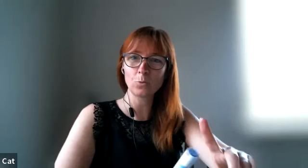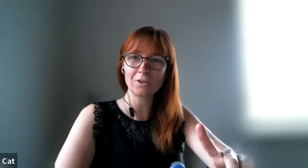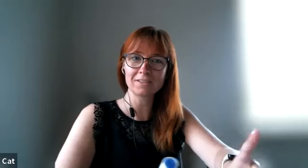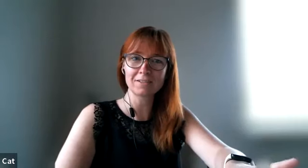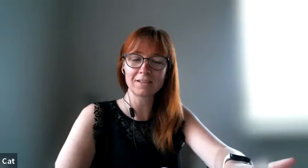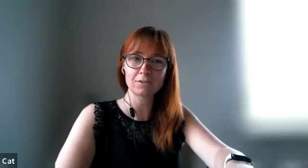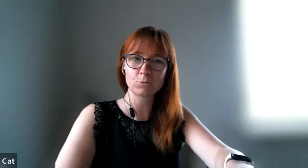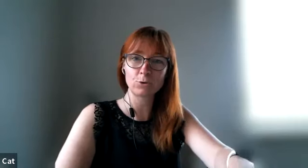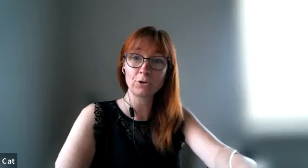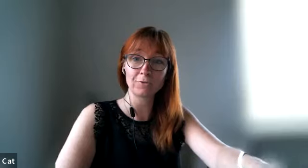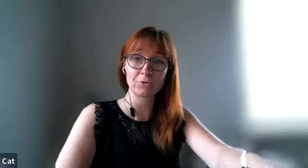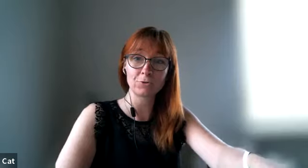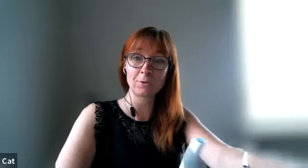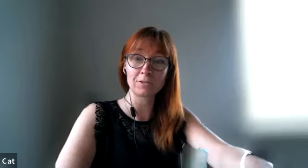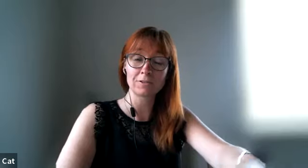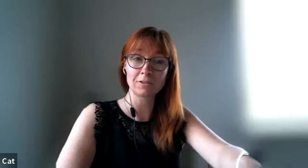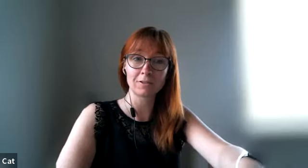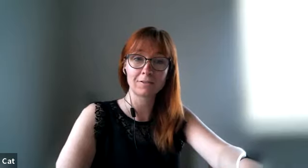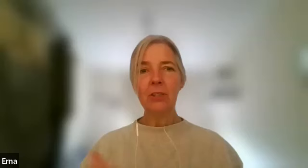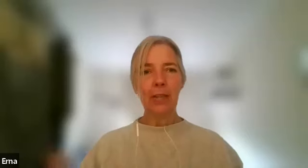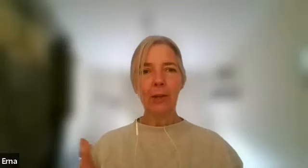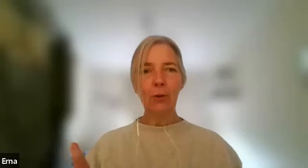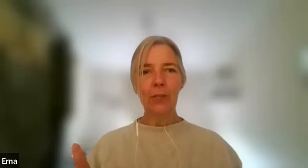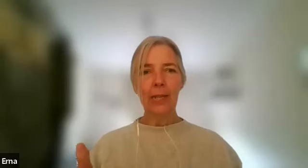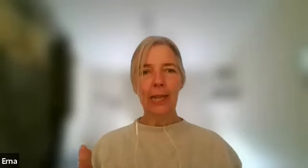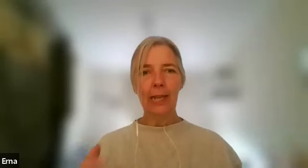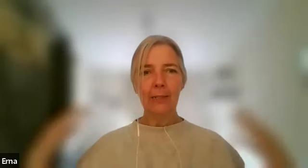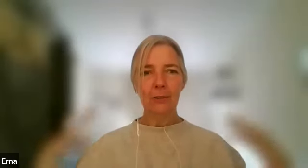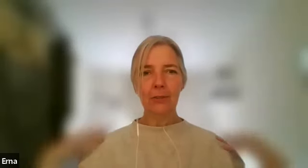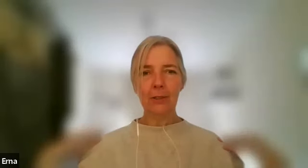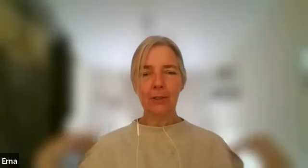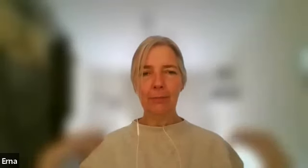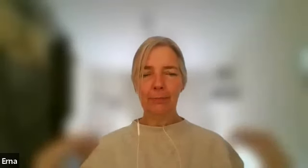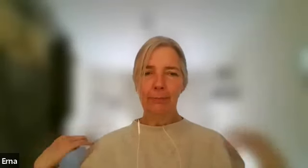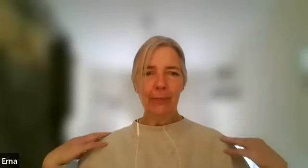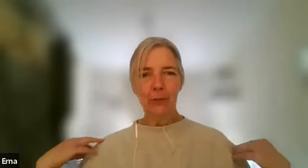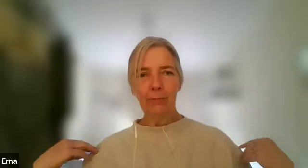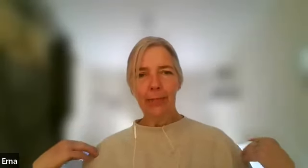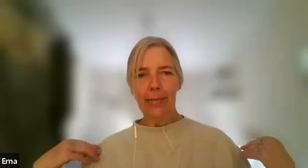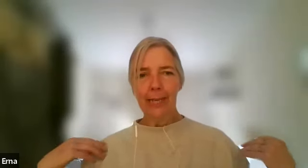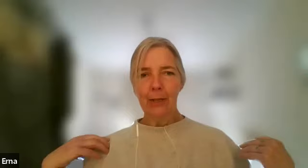what is it that's working for you and what's not please holding hands uh pat on the back